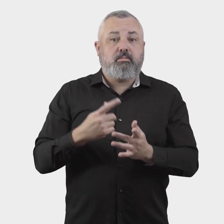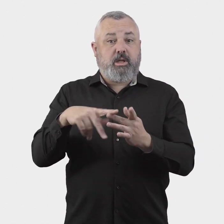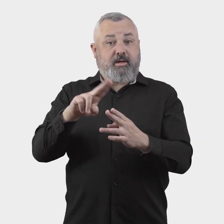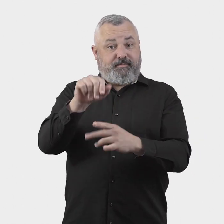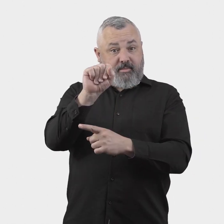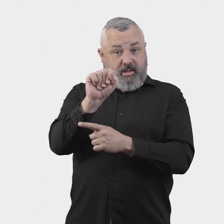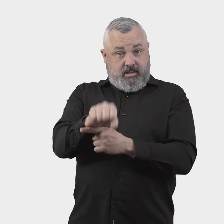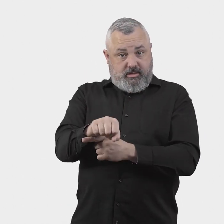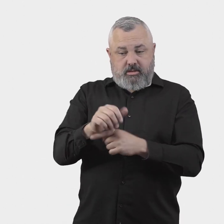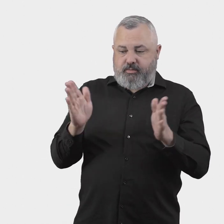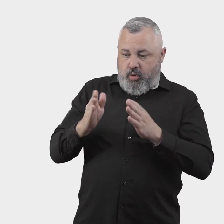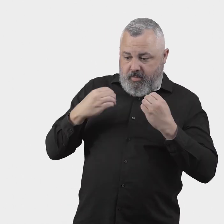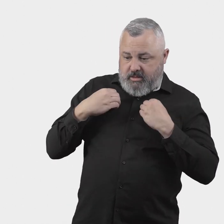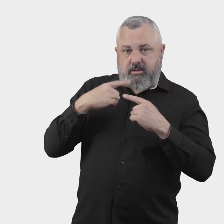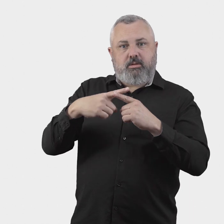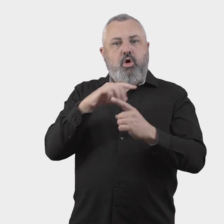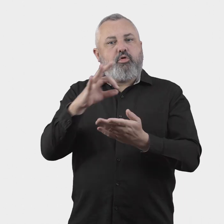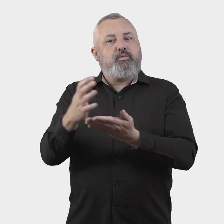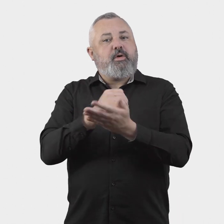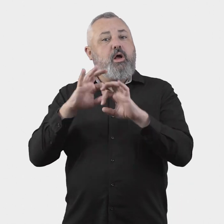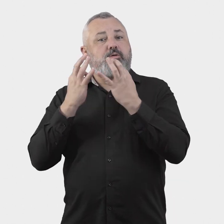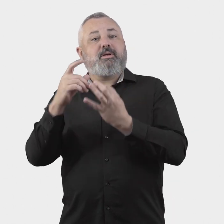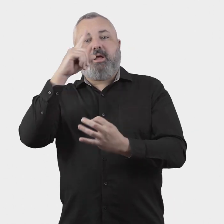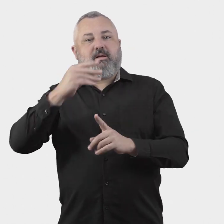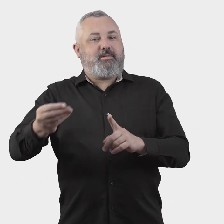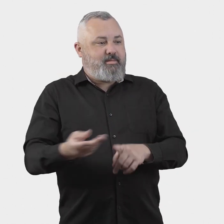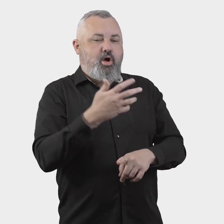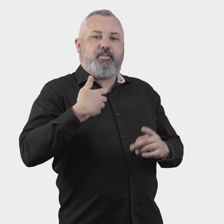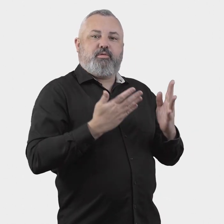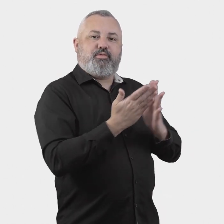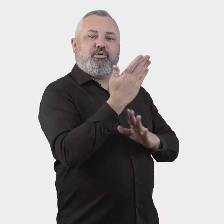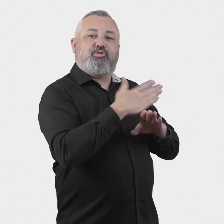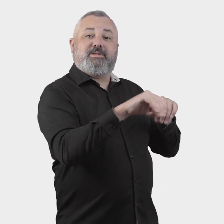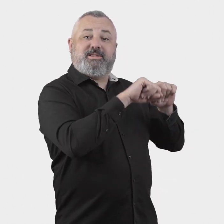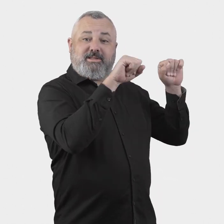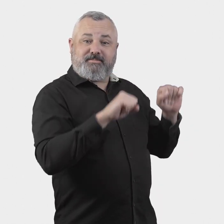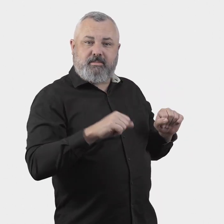If small businesses and NFPs are eligible to make complaints to the ombuds scheme, these entities would